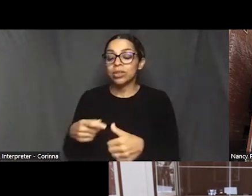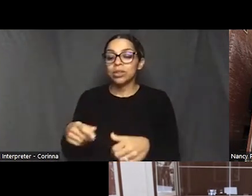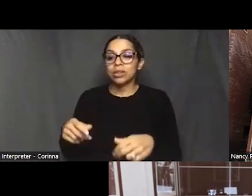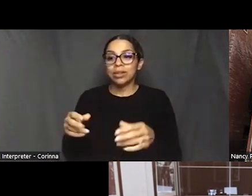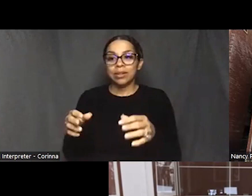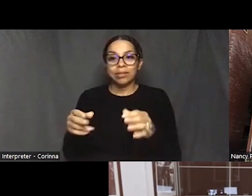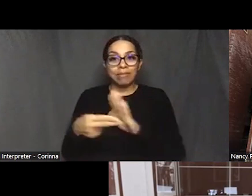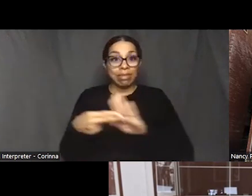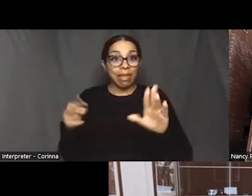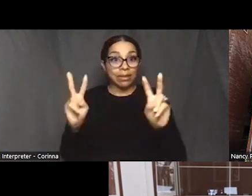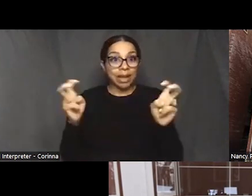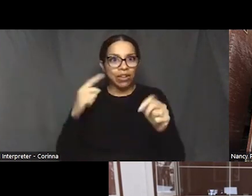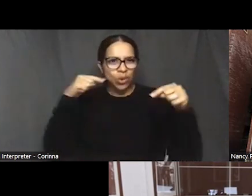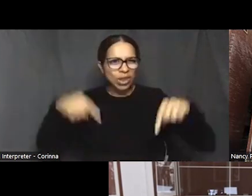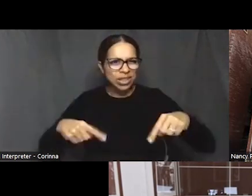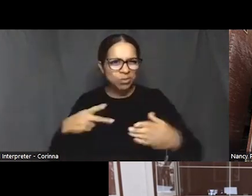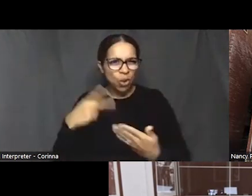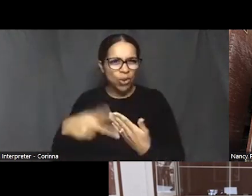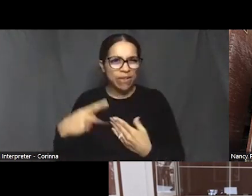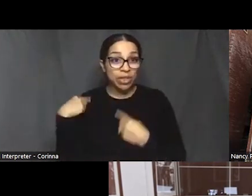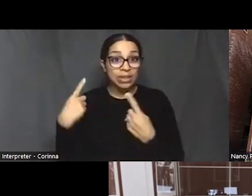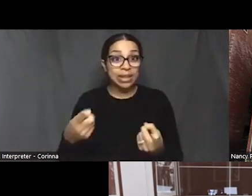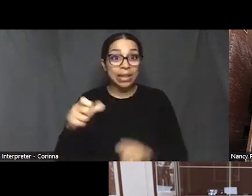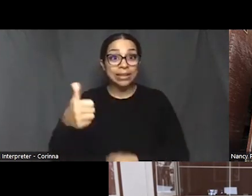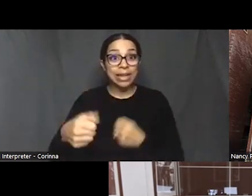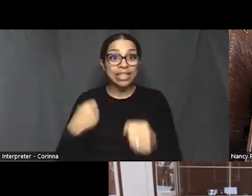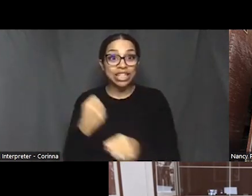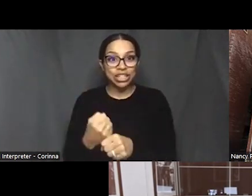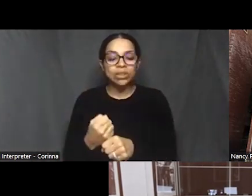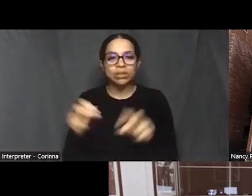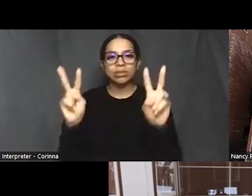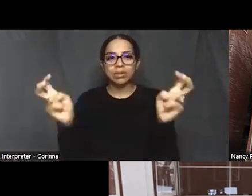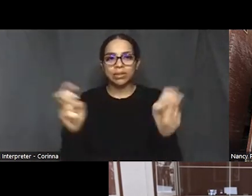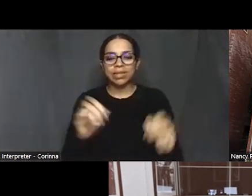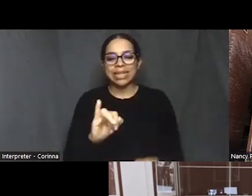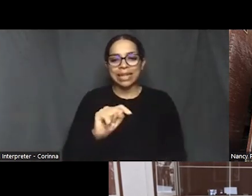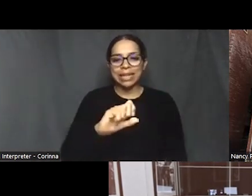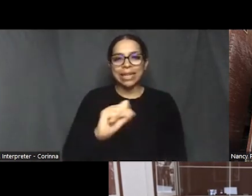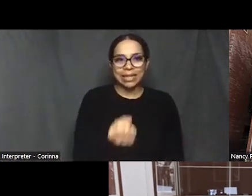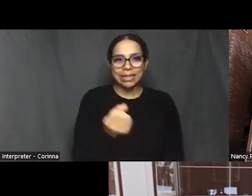the last ten years has been it's more than History. So it's more than history.